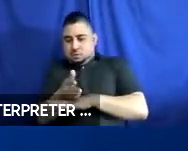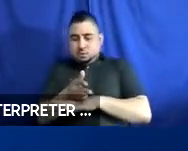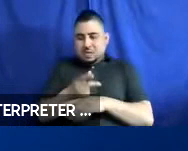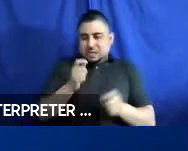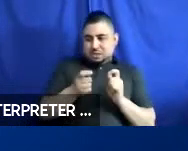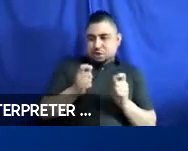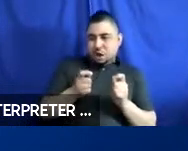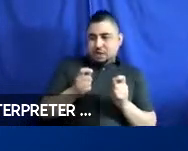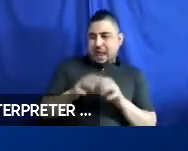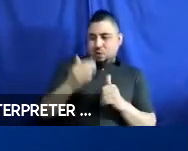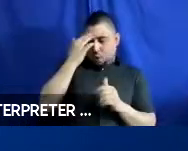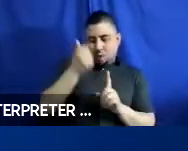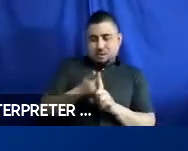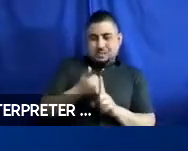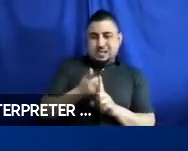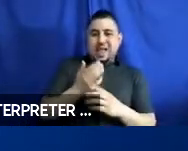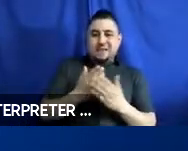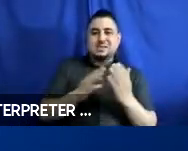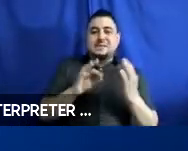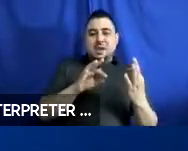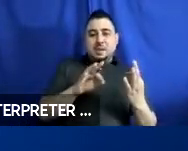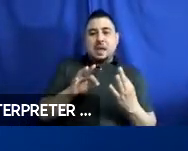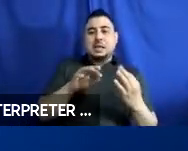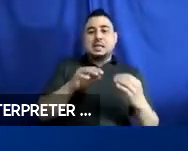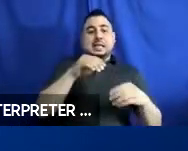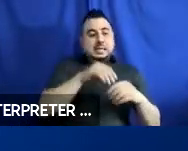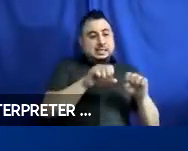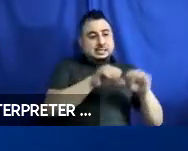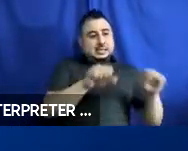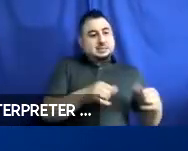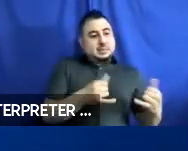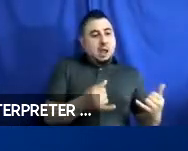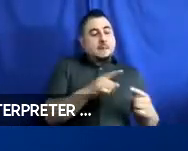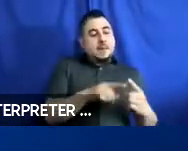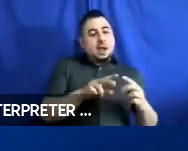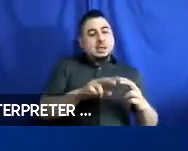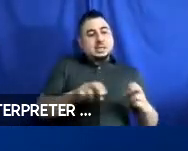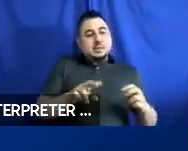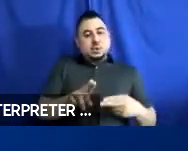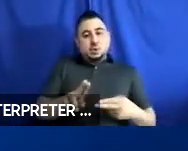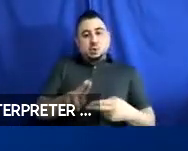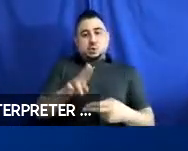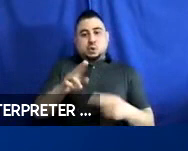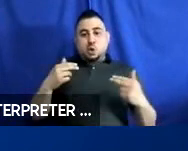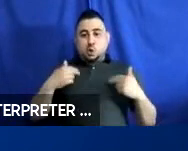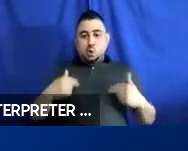We have some feedback built into the system now. But our assessment using, human volunteers,